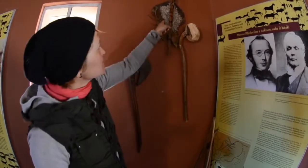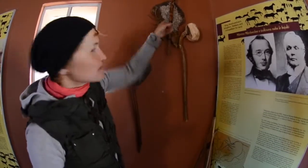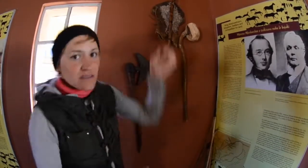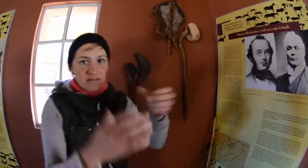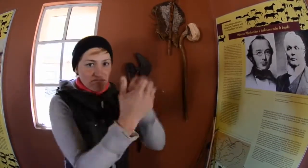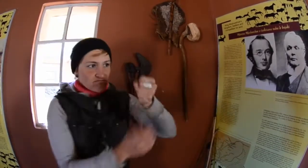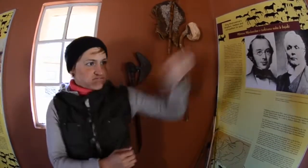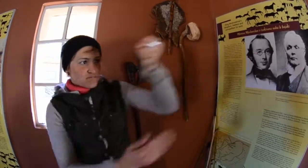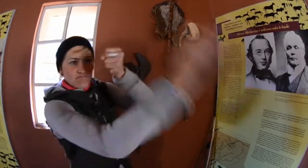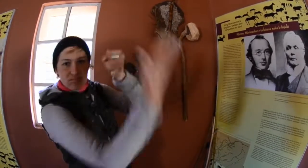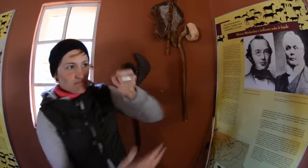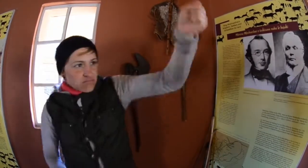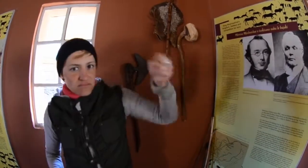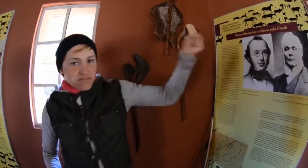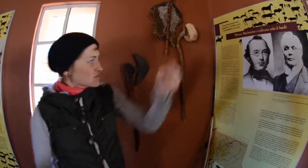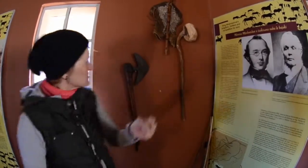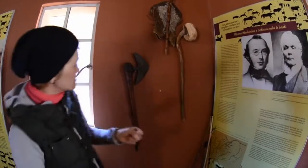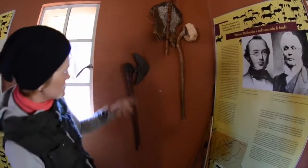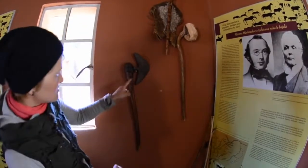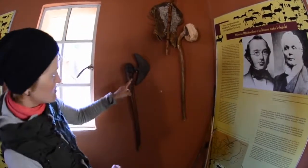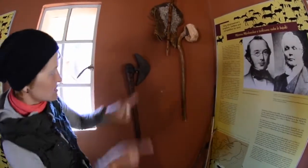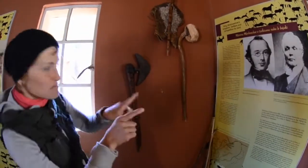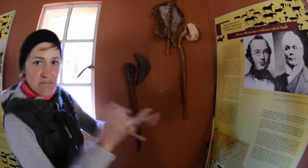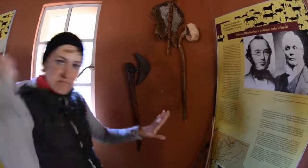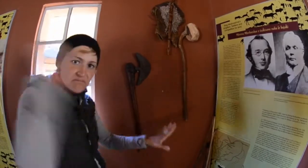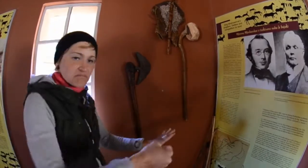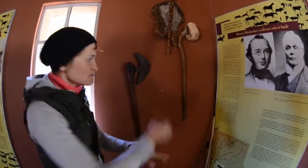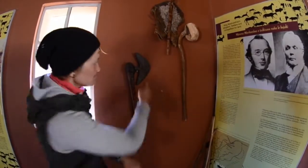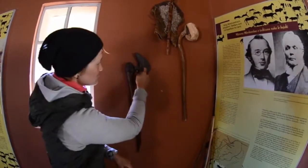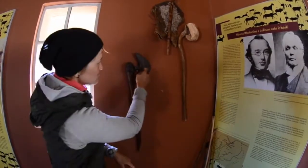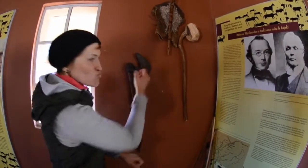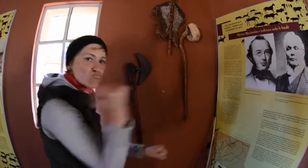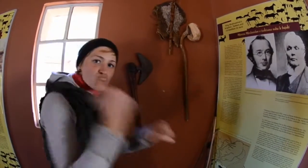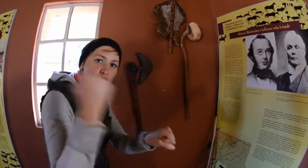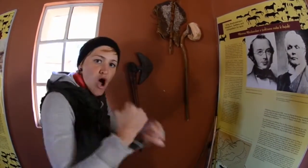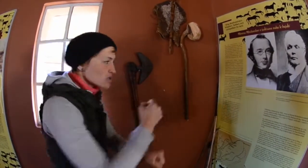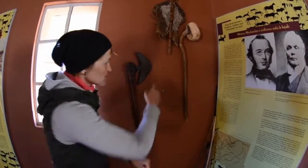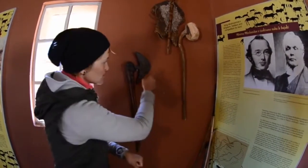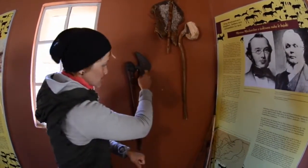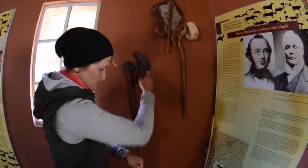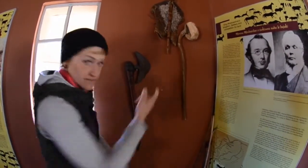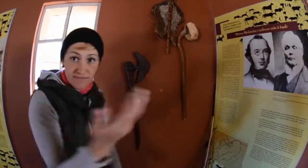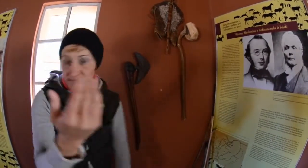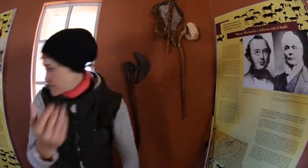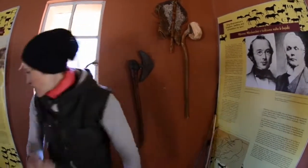That is a club. This glove is for protecting the hand from impact in battle.